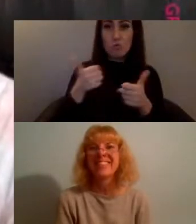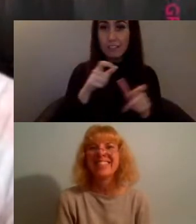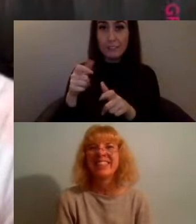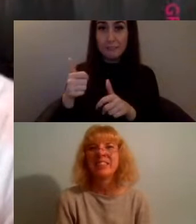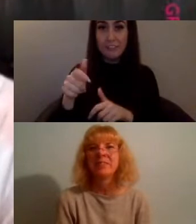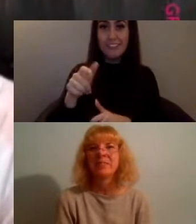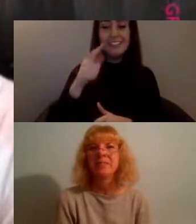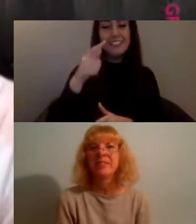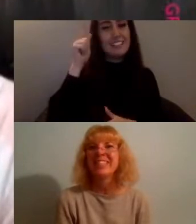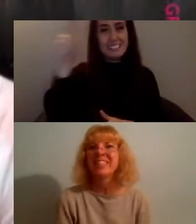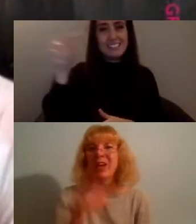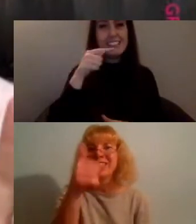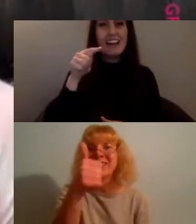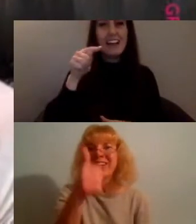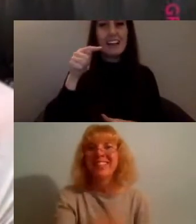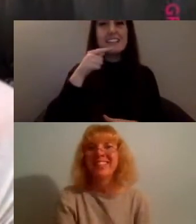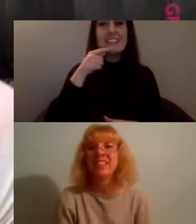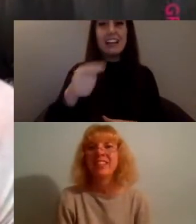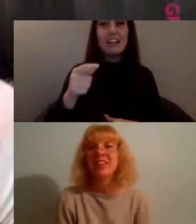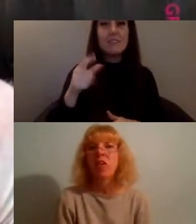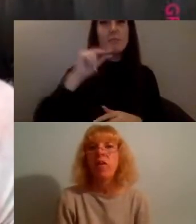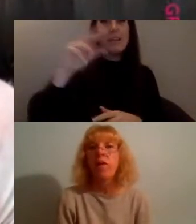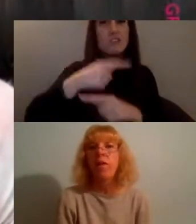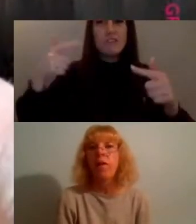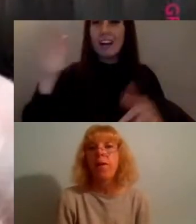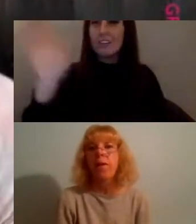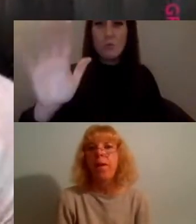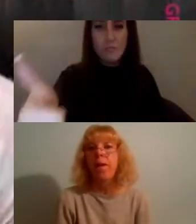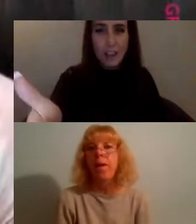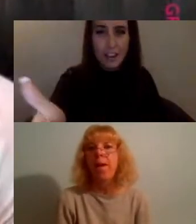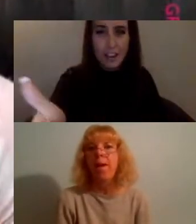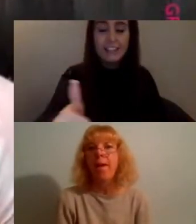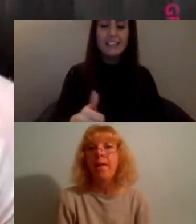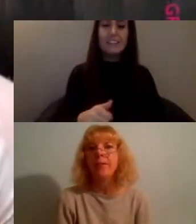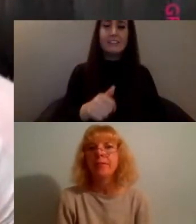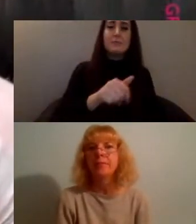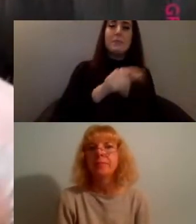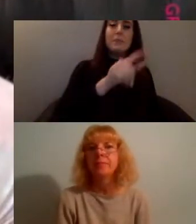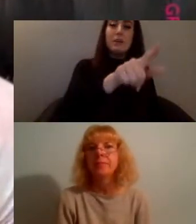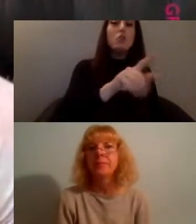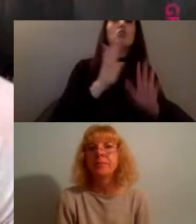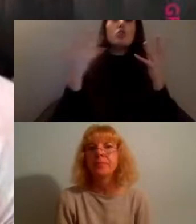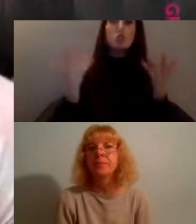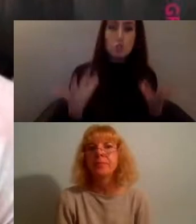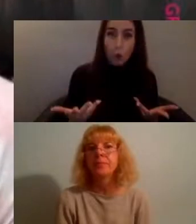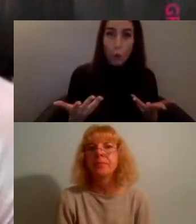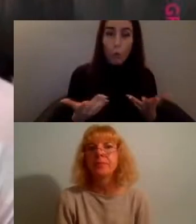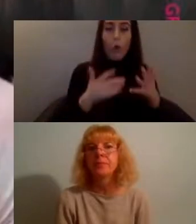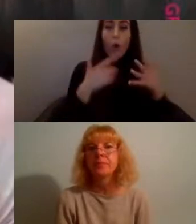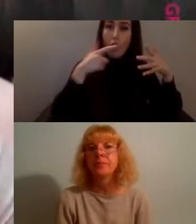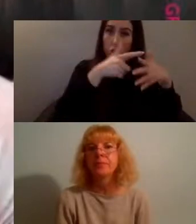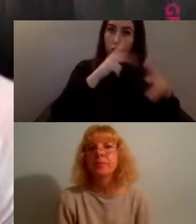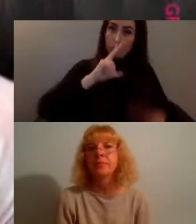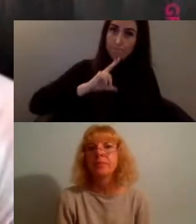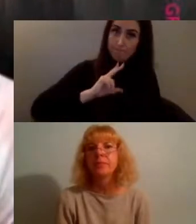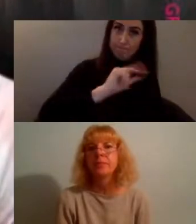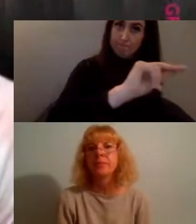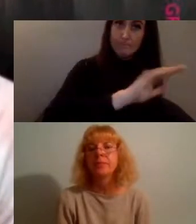the interaction is um not passive it is active because it requires people to actively think